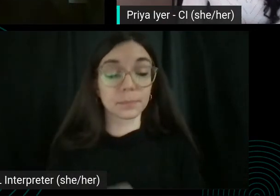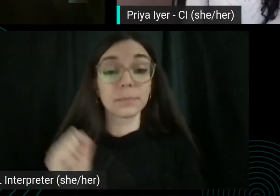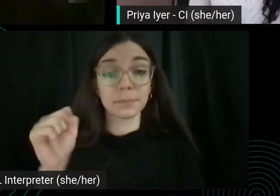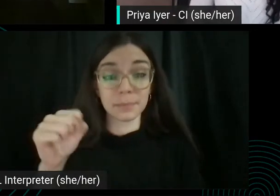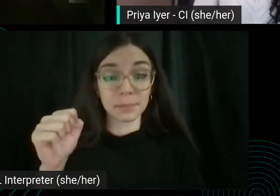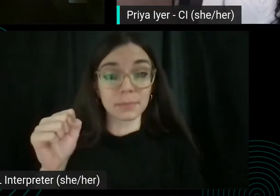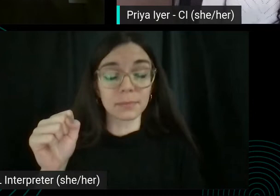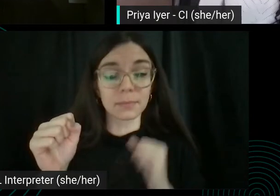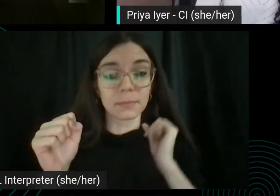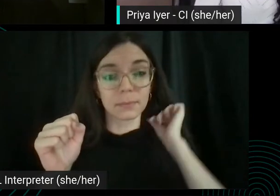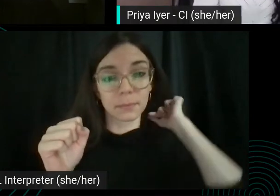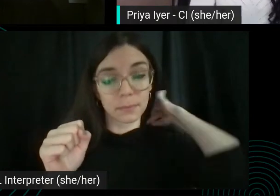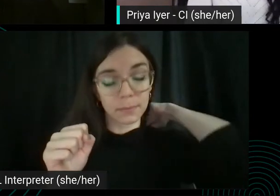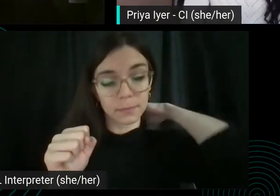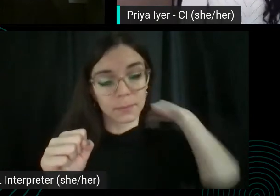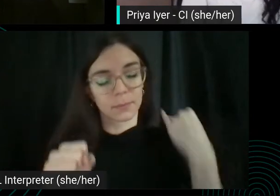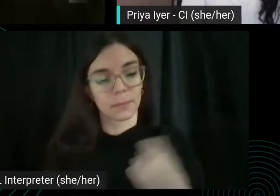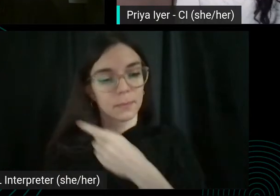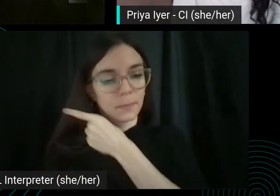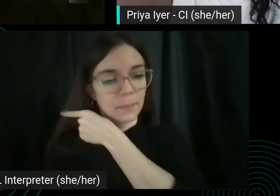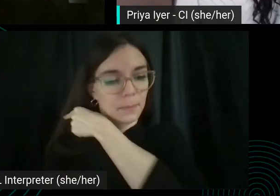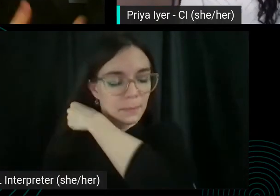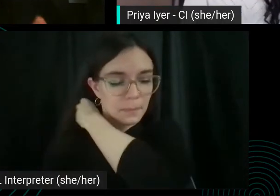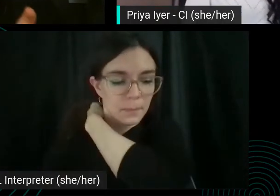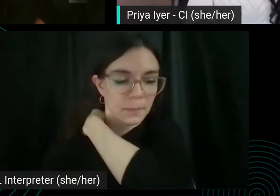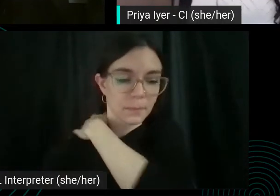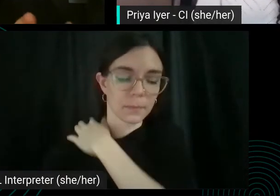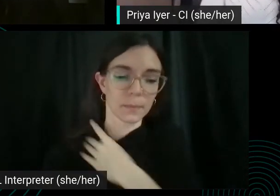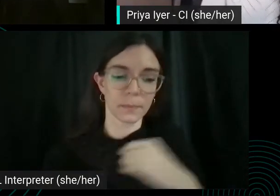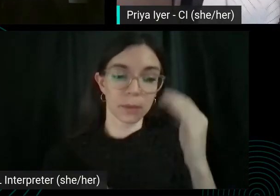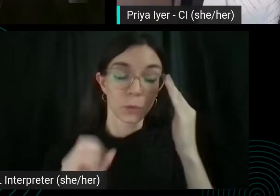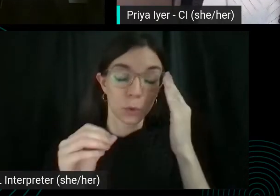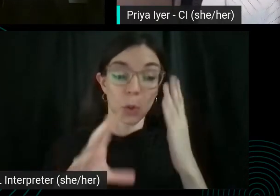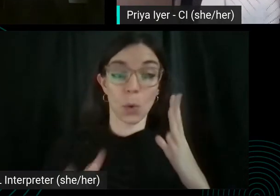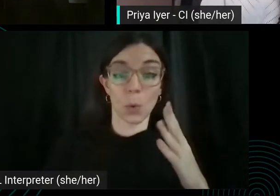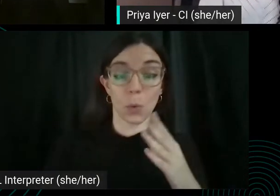So the answer how YouTube makes their money, right?